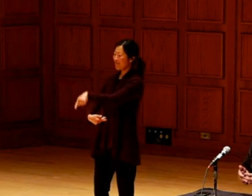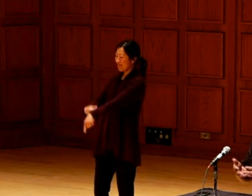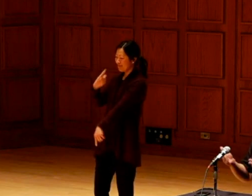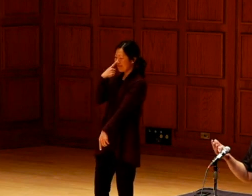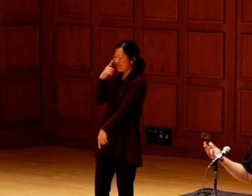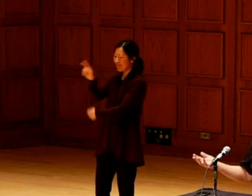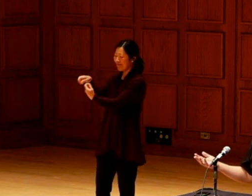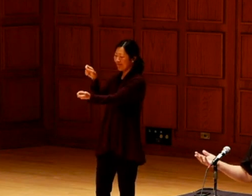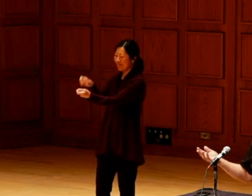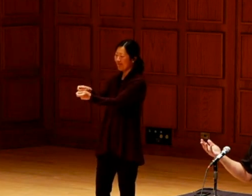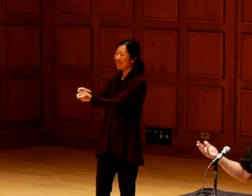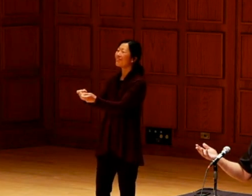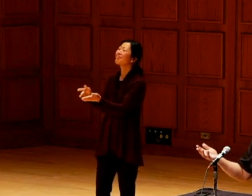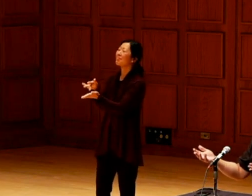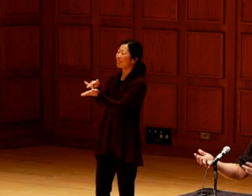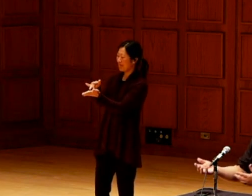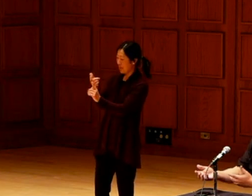Okay. Solar is medicine for the world's tummy.